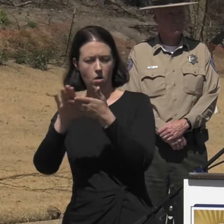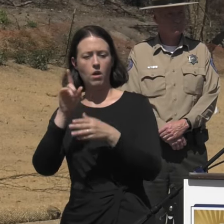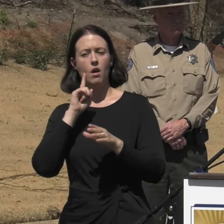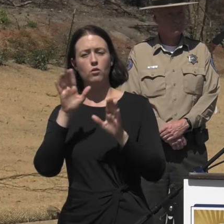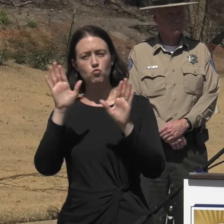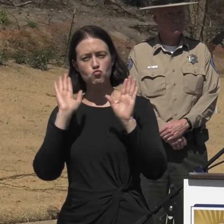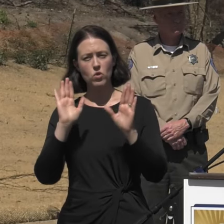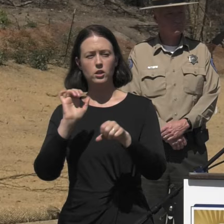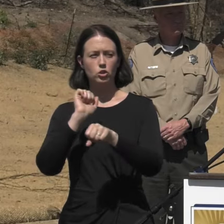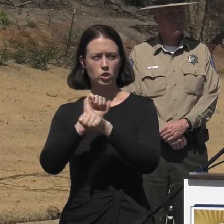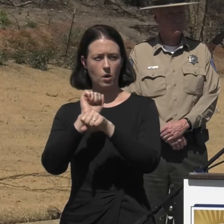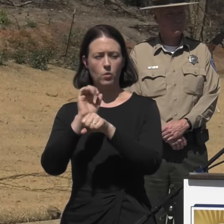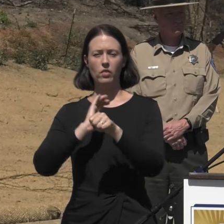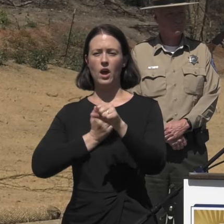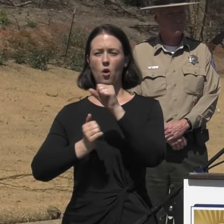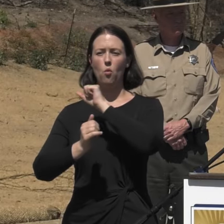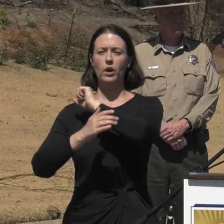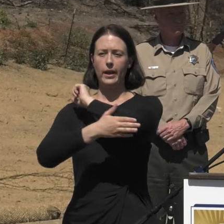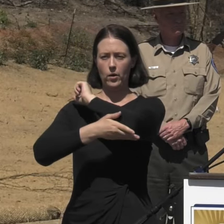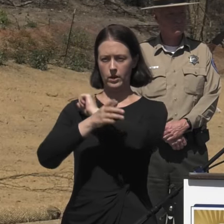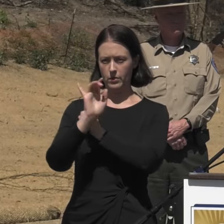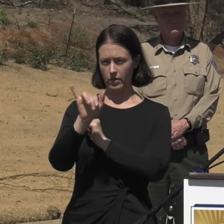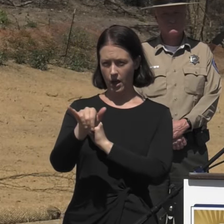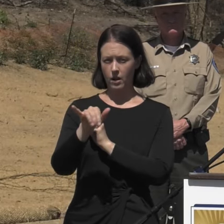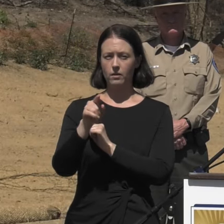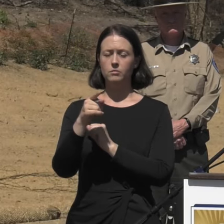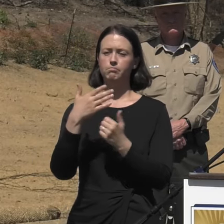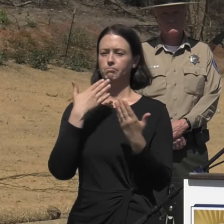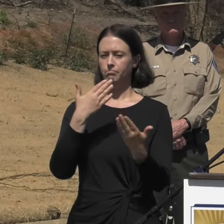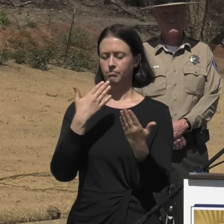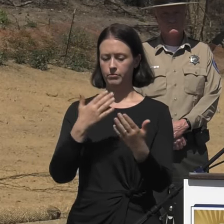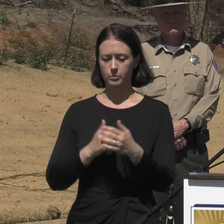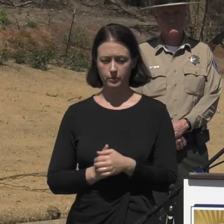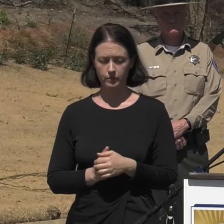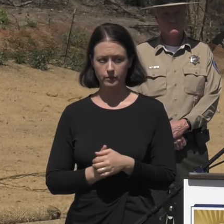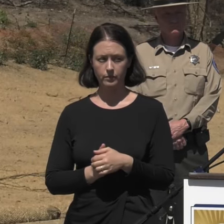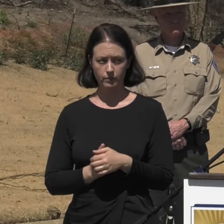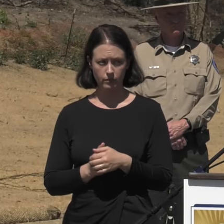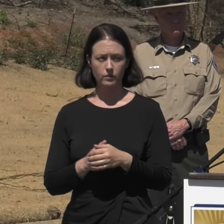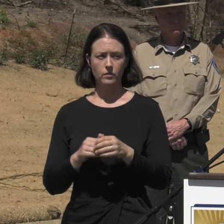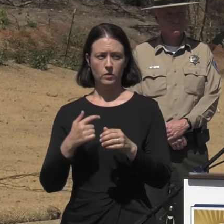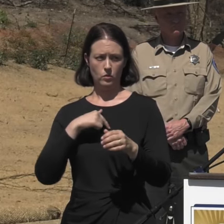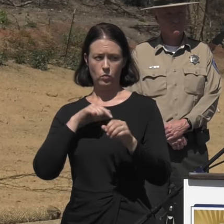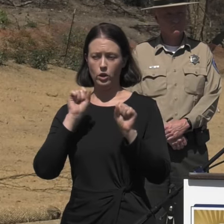so I wanna thank him also. We know that we could well be here again in the future,